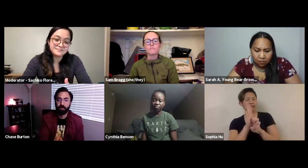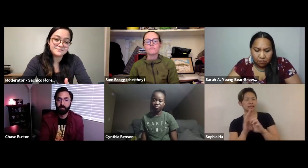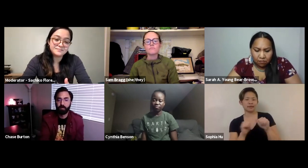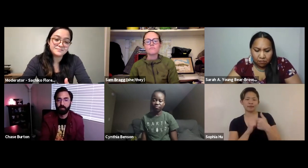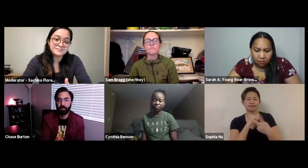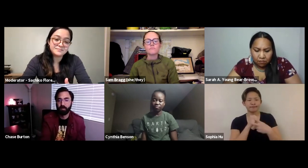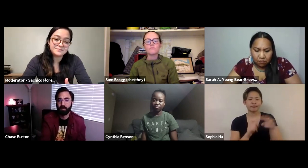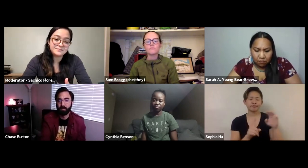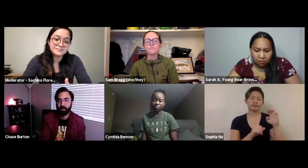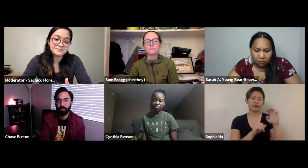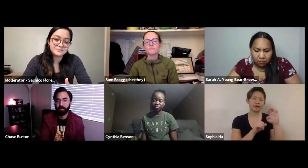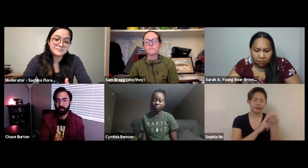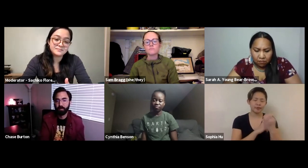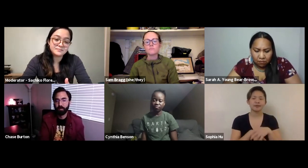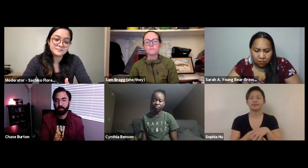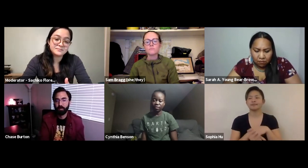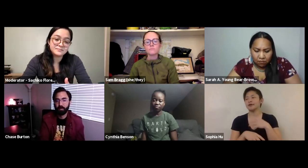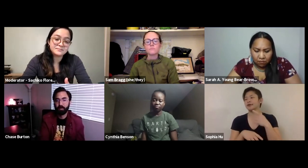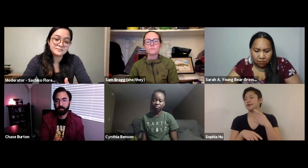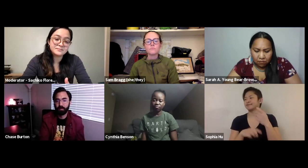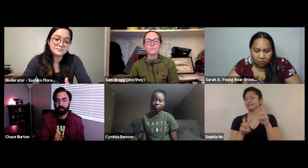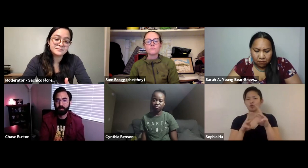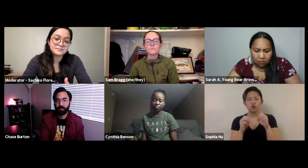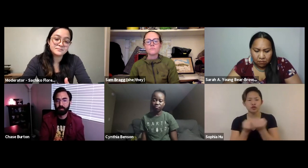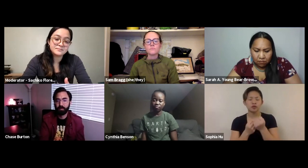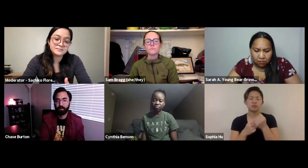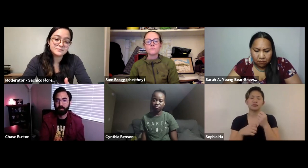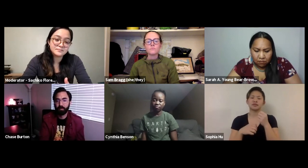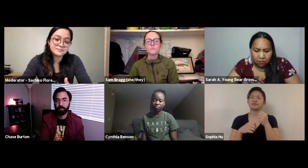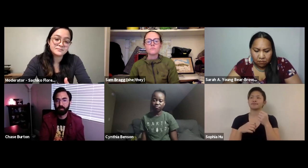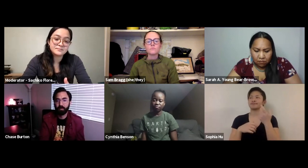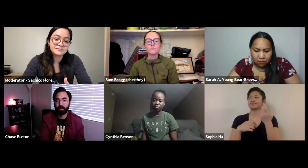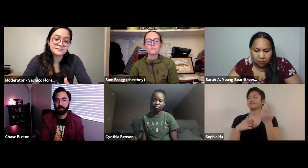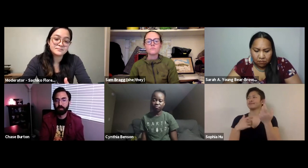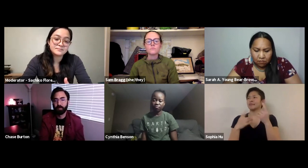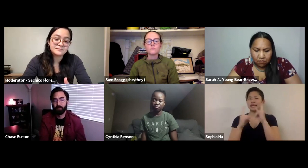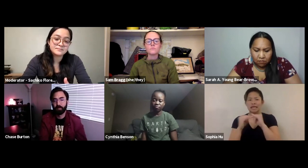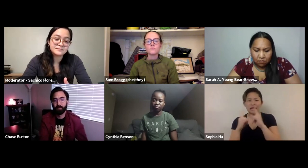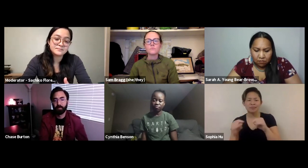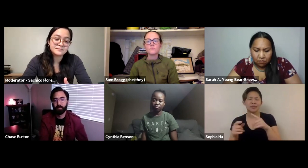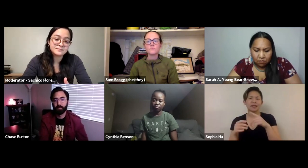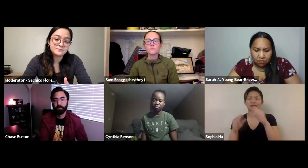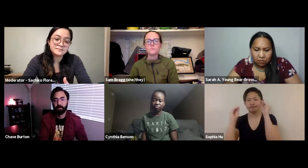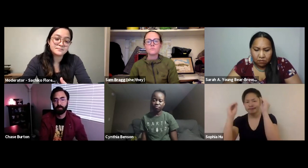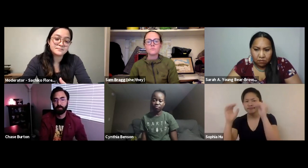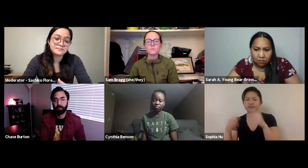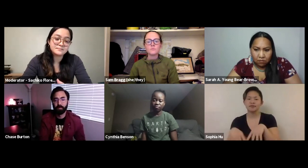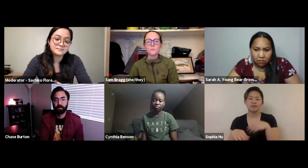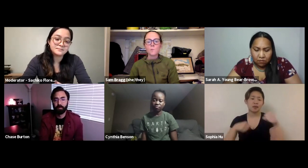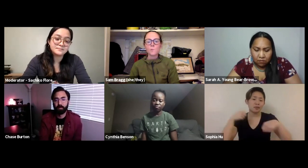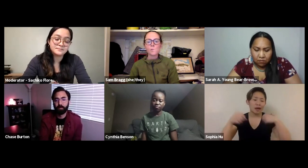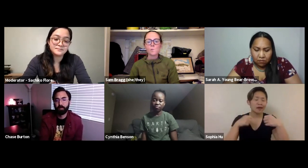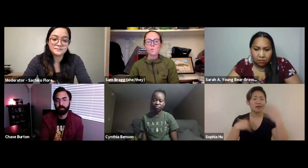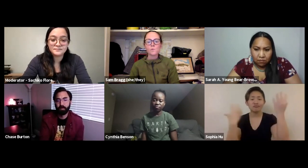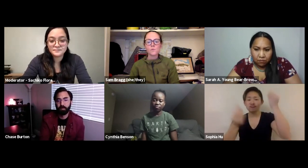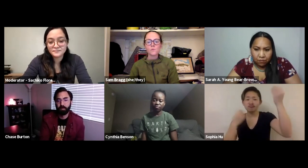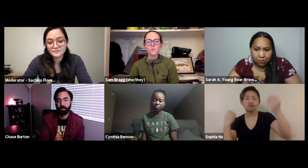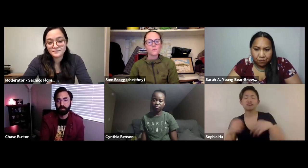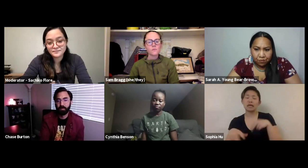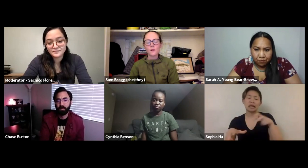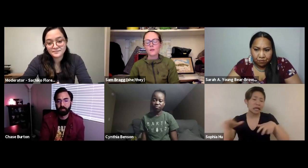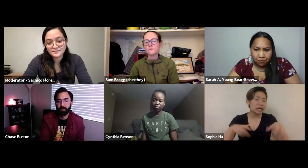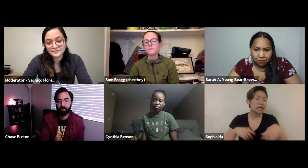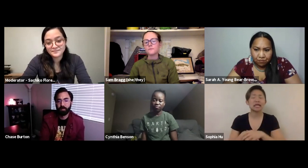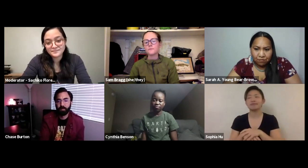the ethics of environmental conservation, providing workshops, going camping, instructing